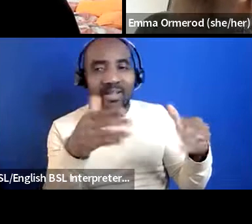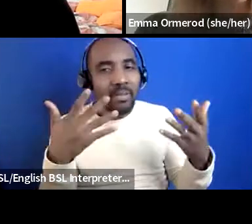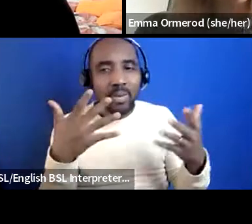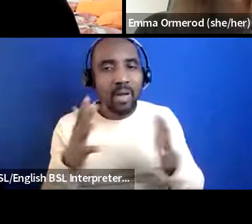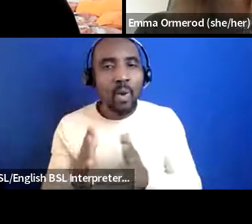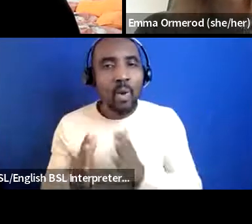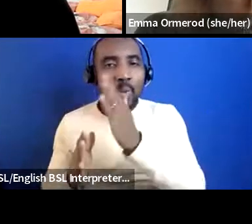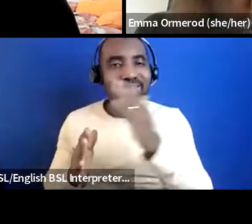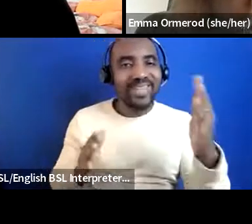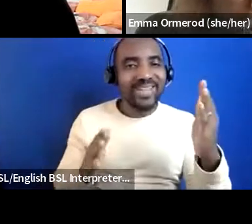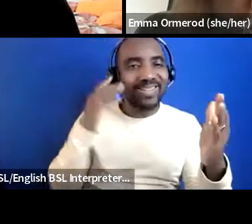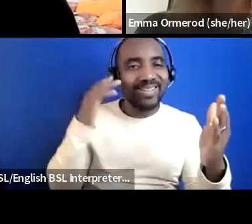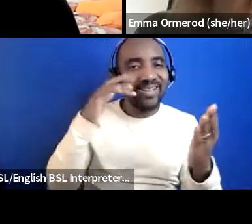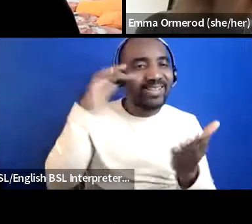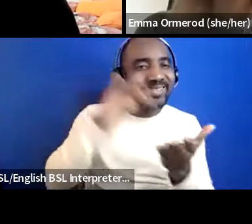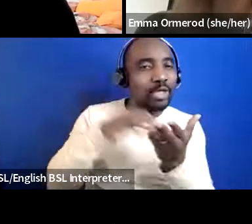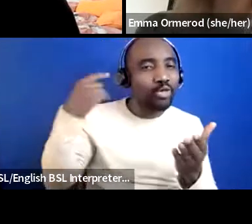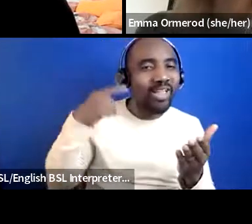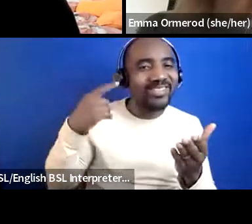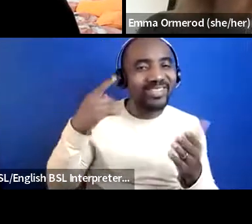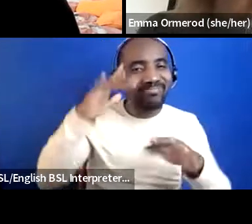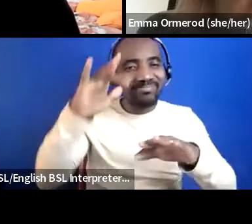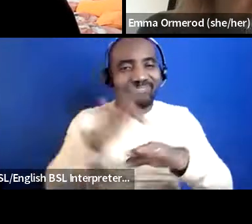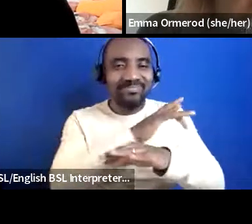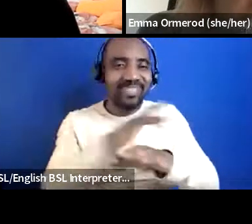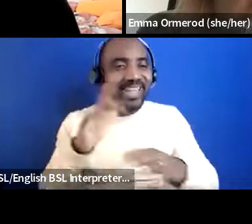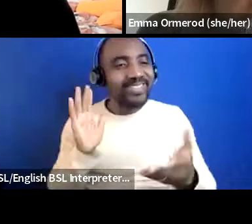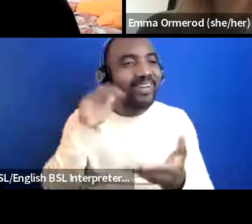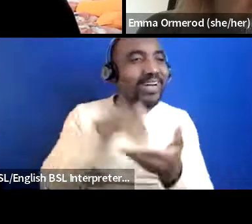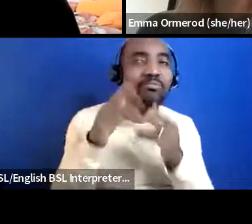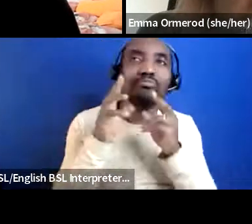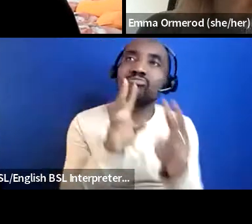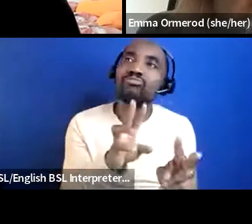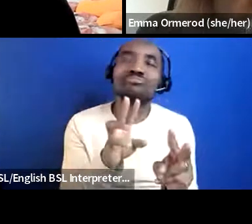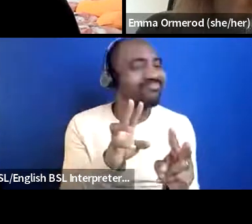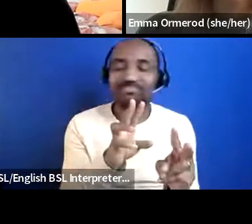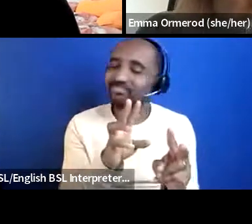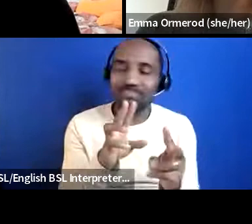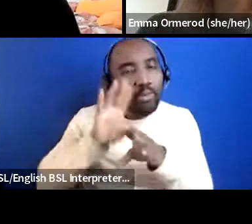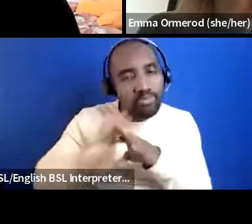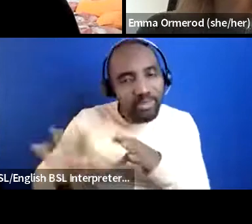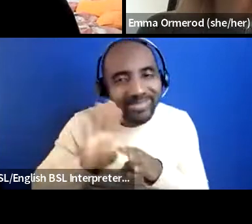the show but it's about like practicing and telling your story and self-expression which